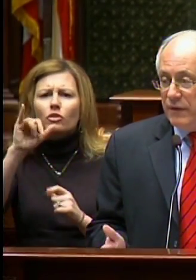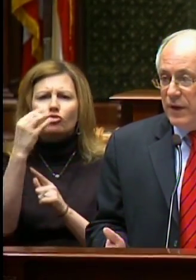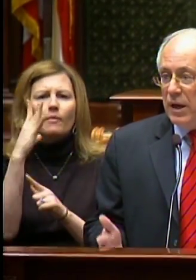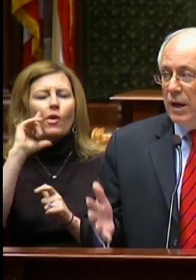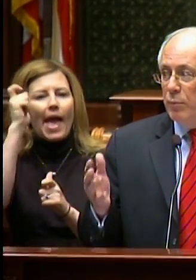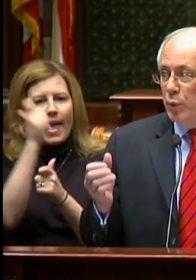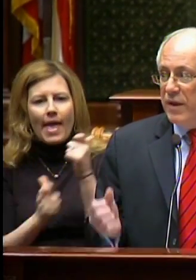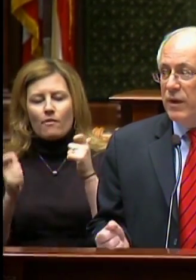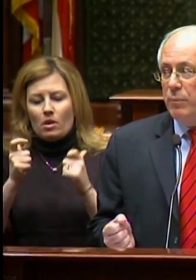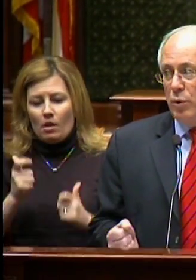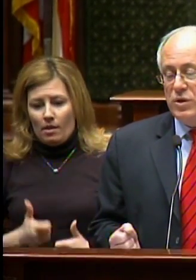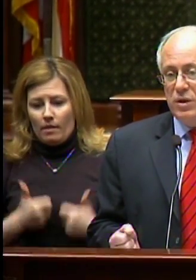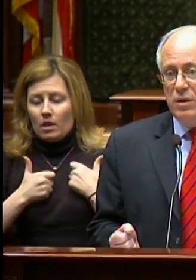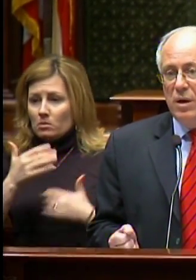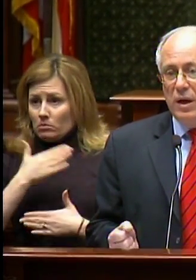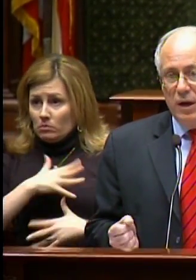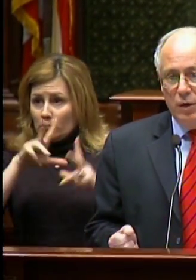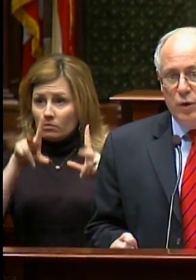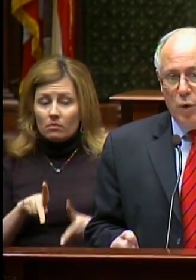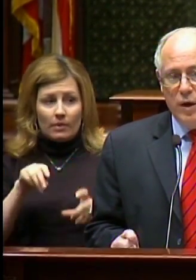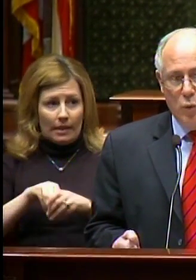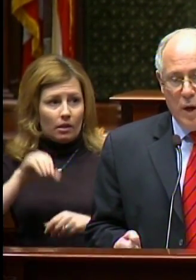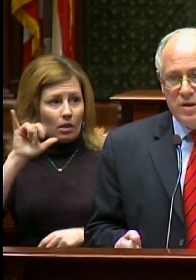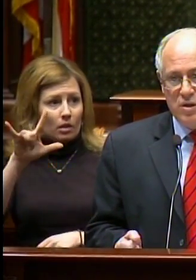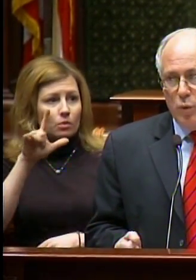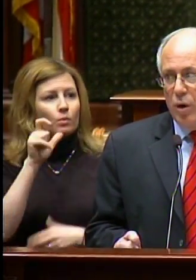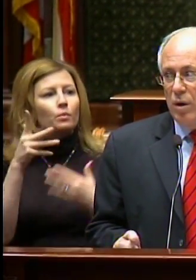living, breathing person in Illinois who wants to work.